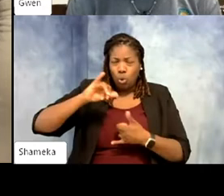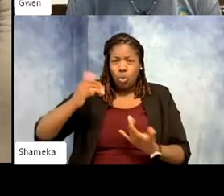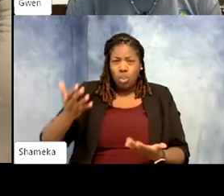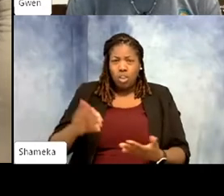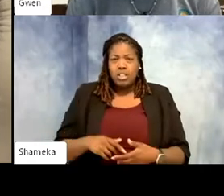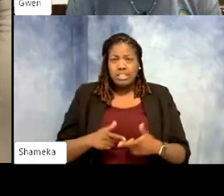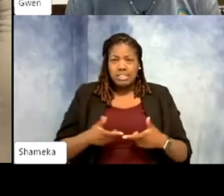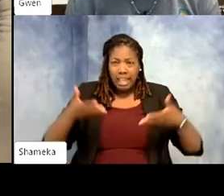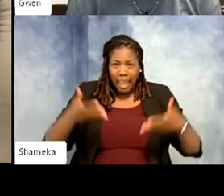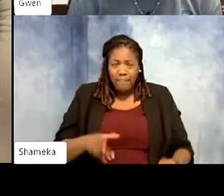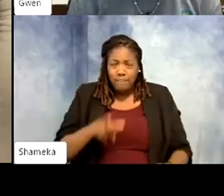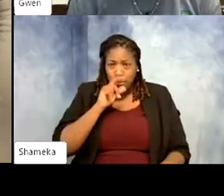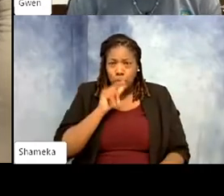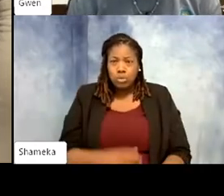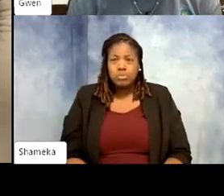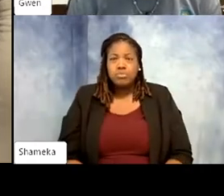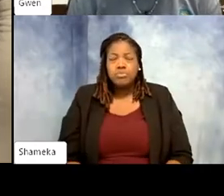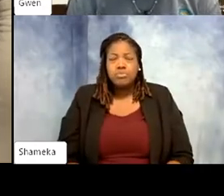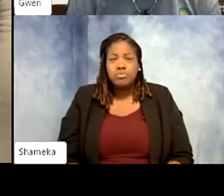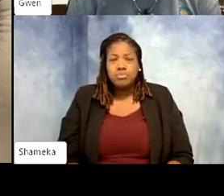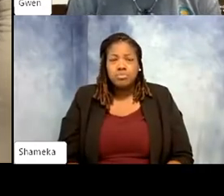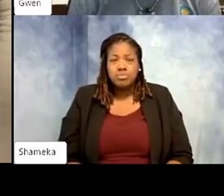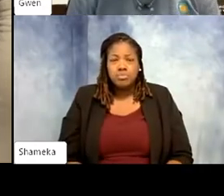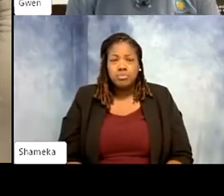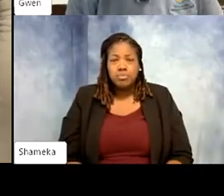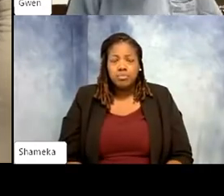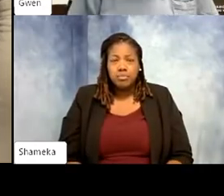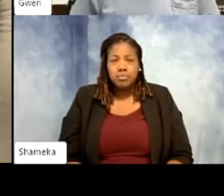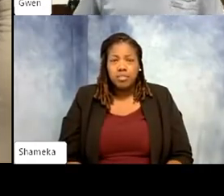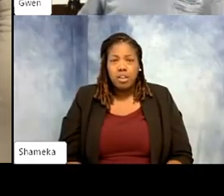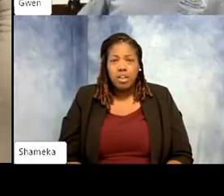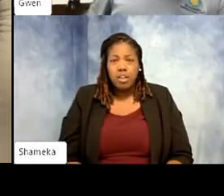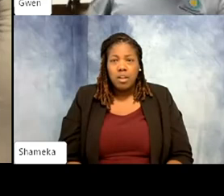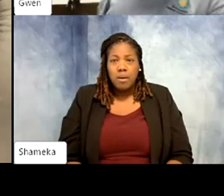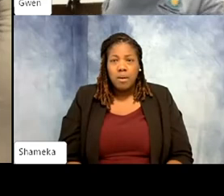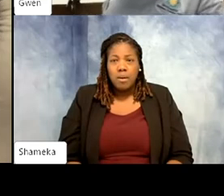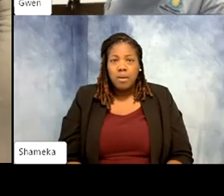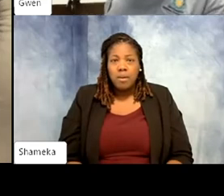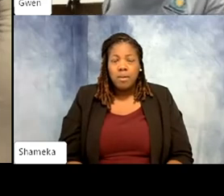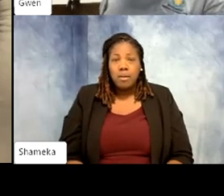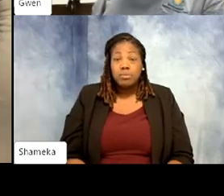Shellie: Yeah, that is quite a a large dangerous bird. That's great. So we've talked a little bit about